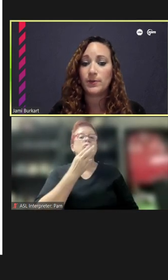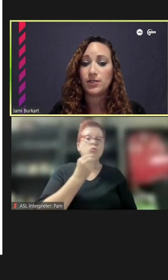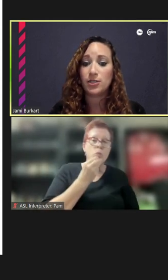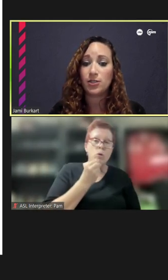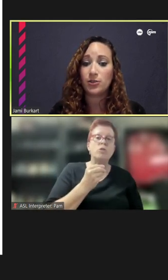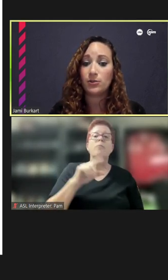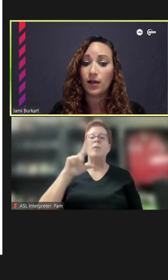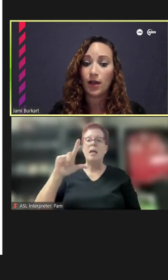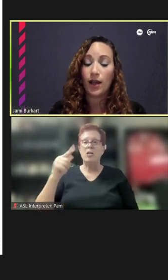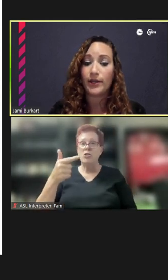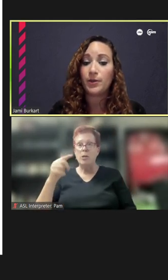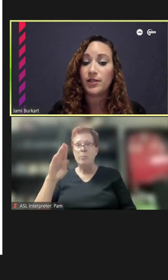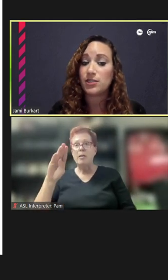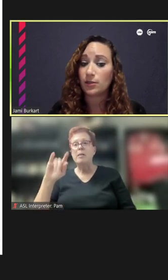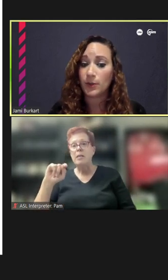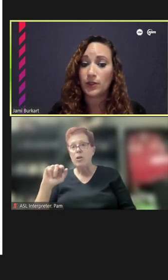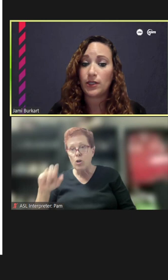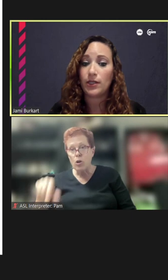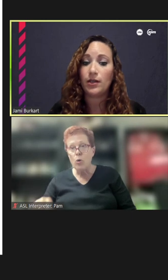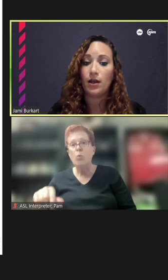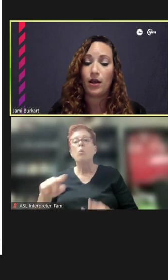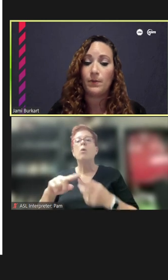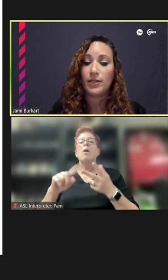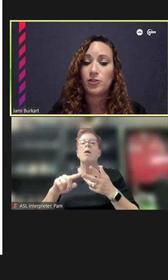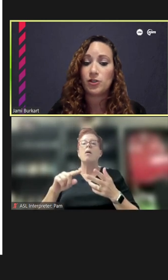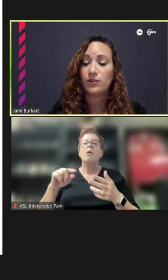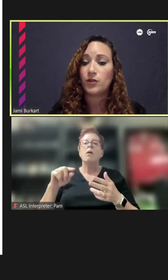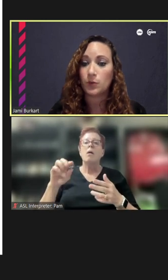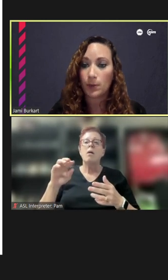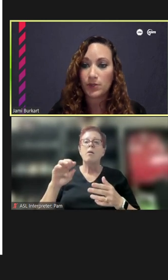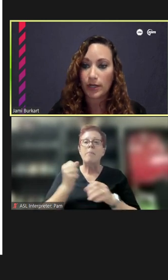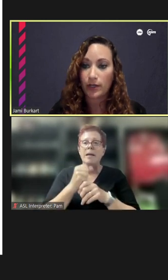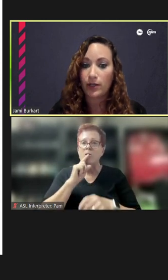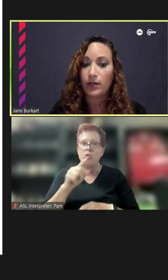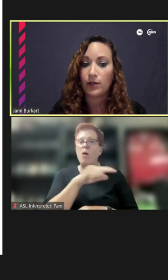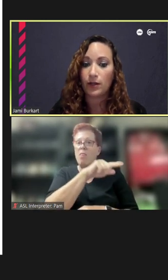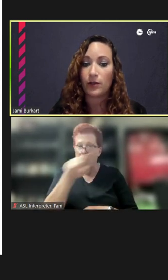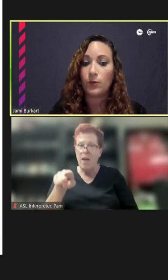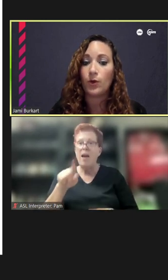LGBTQIA+ community on making sure that they're represented in